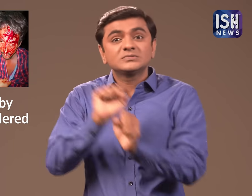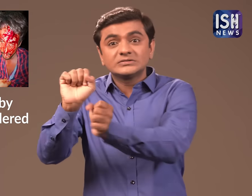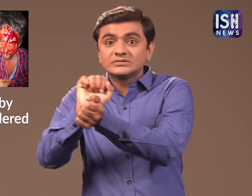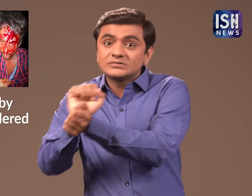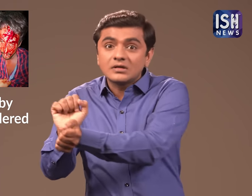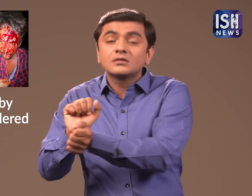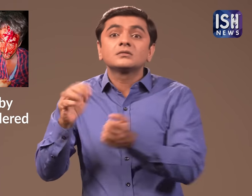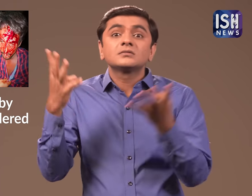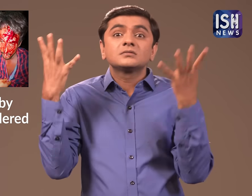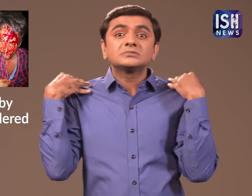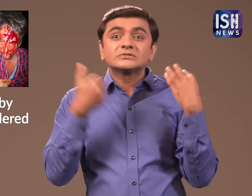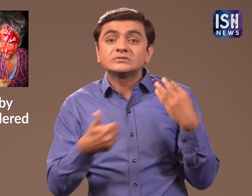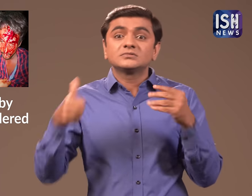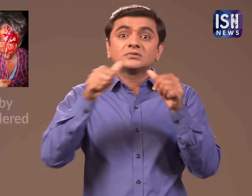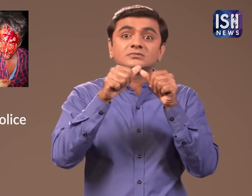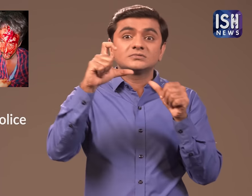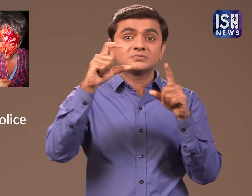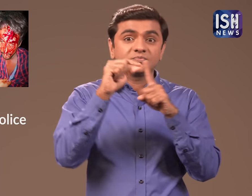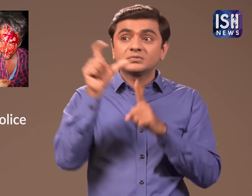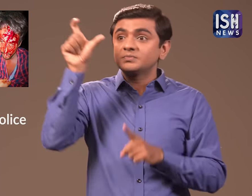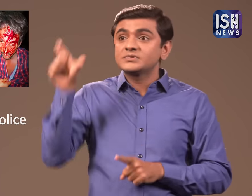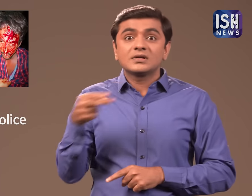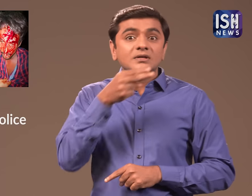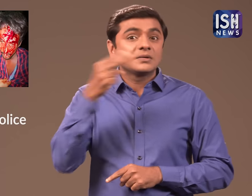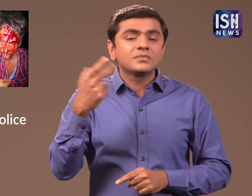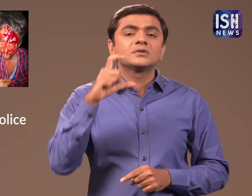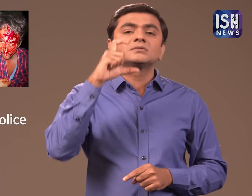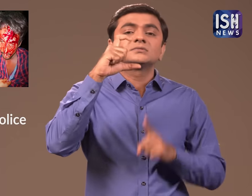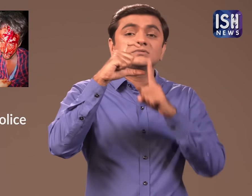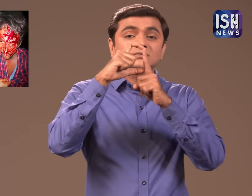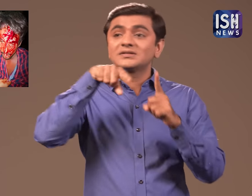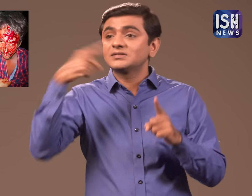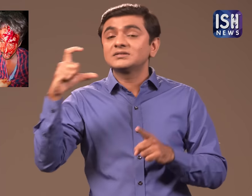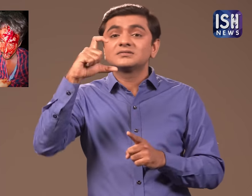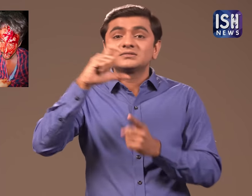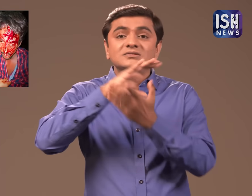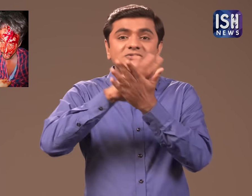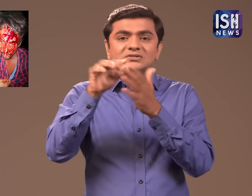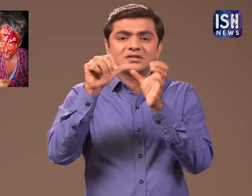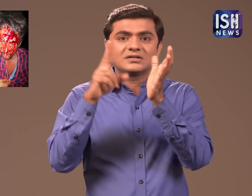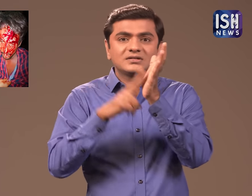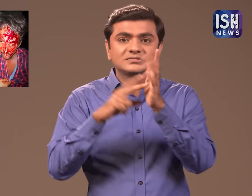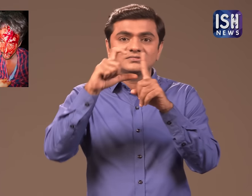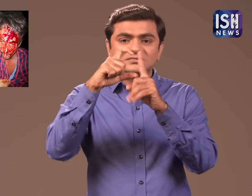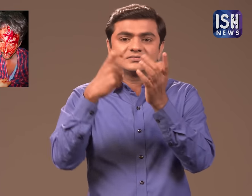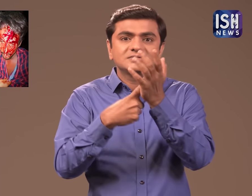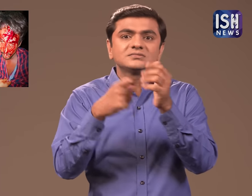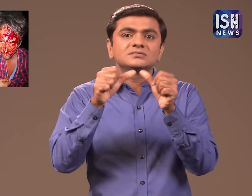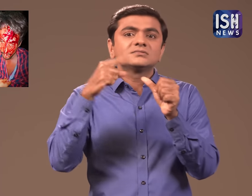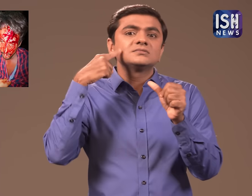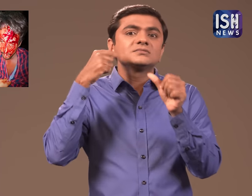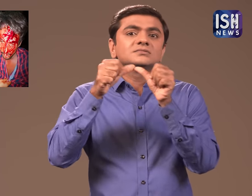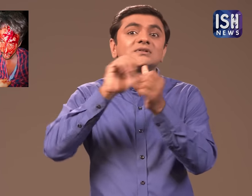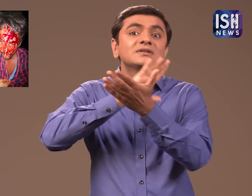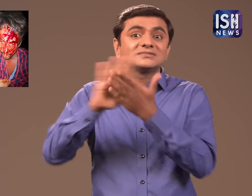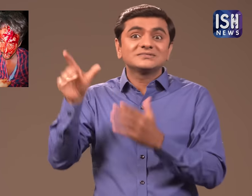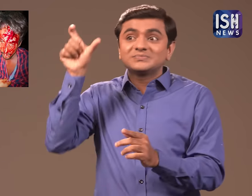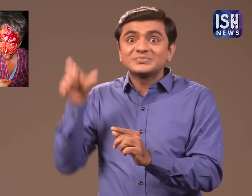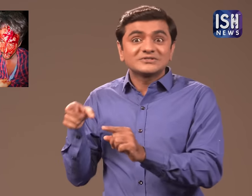In the jail ACP D Chandraiah